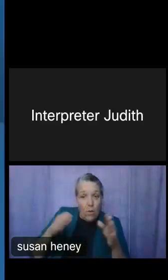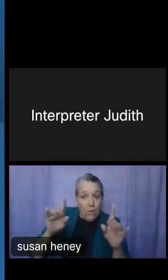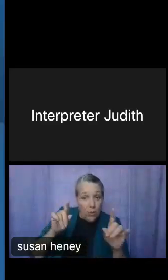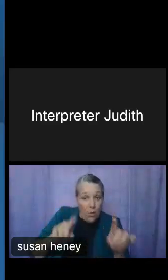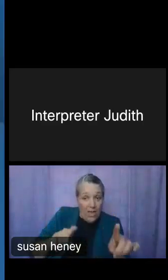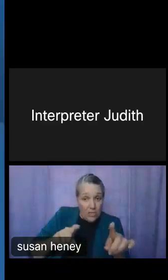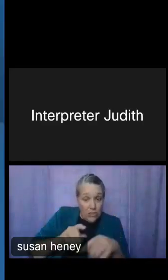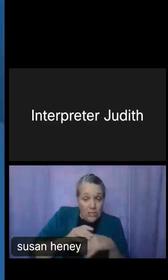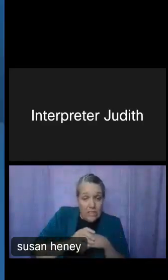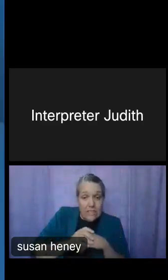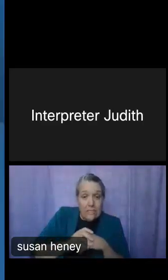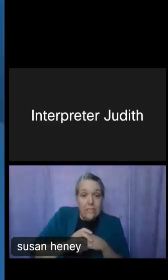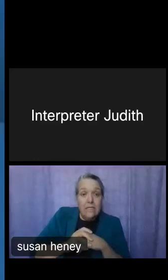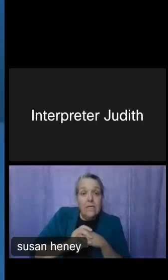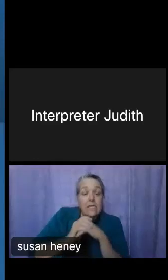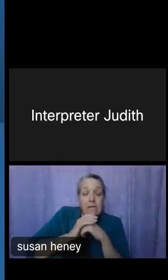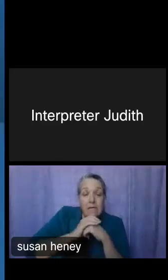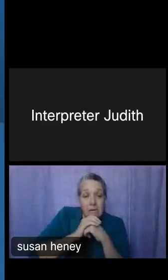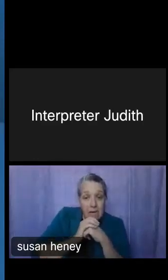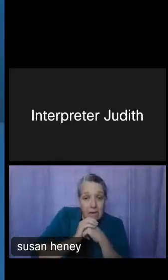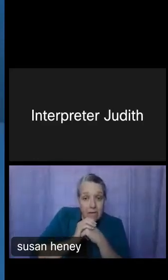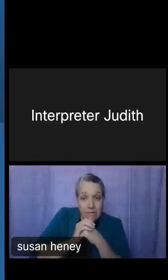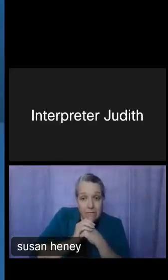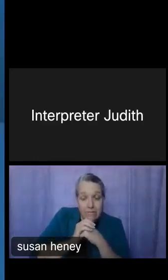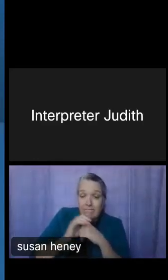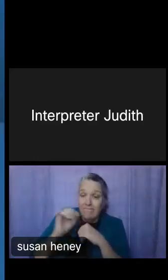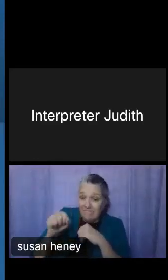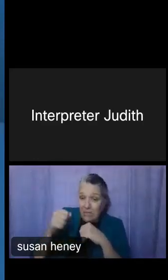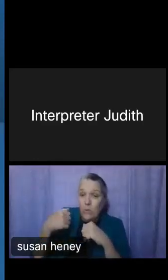there any questions. Stacie Cochran-McNeal: There are some questions.